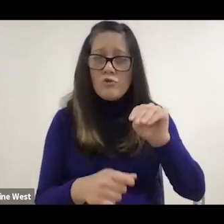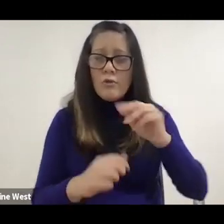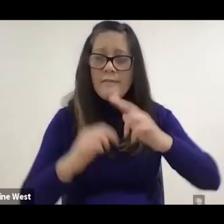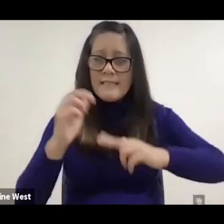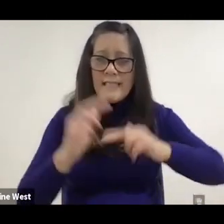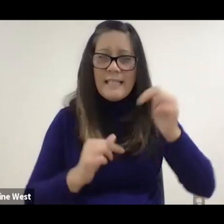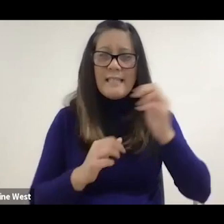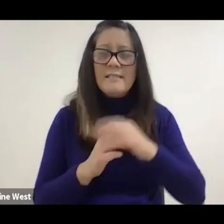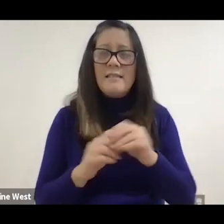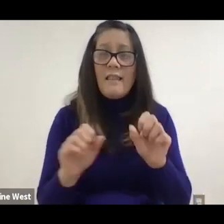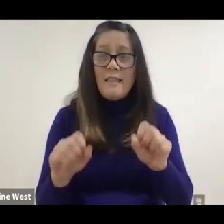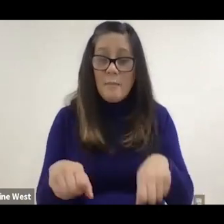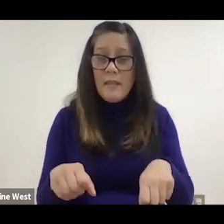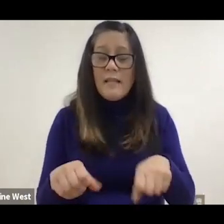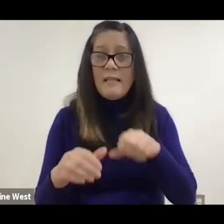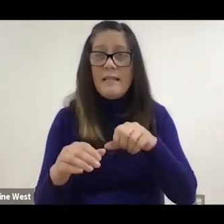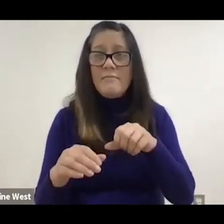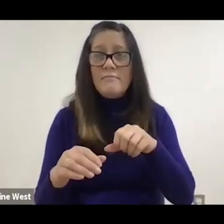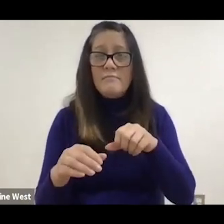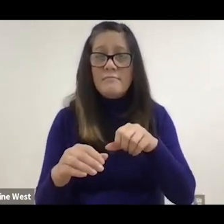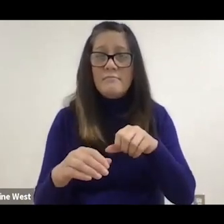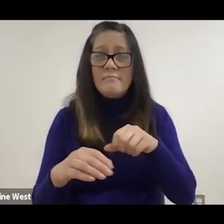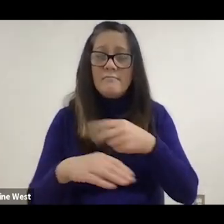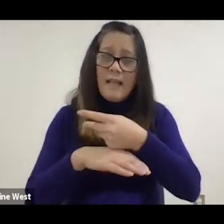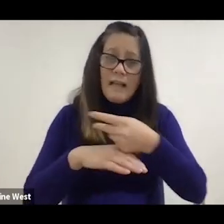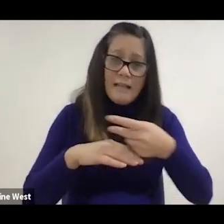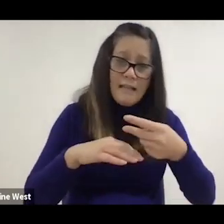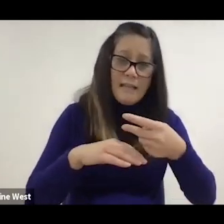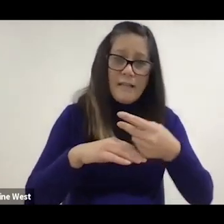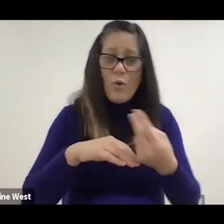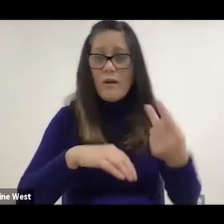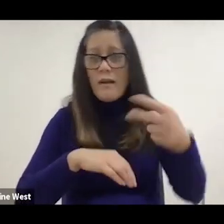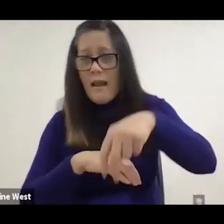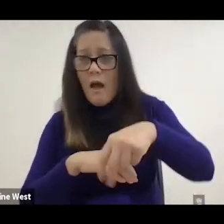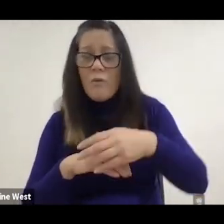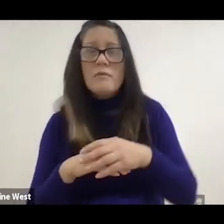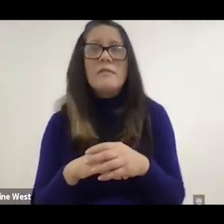bed and be mobile during the day actually helps reduce the risk.